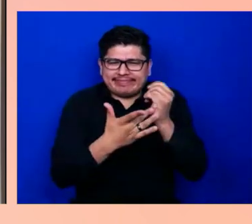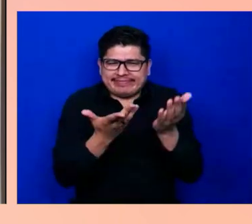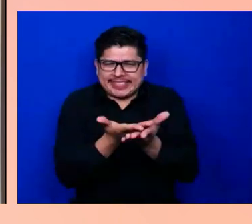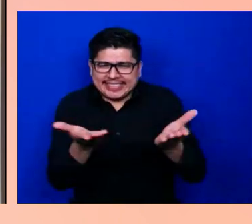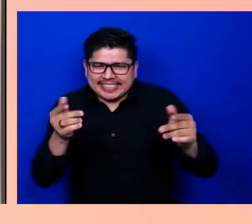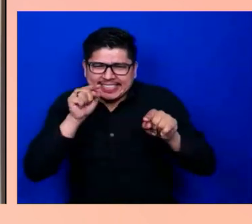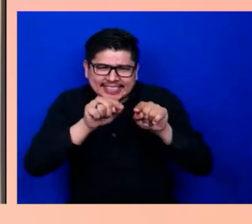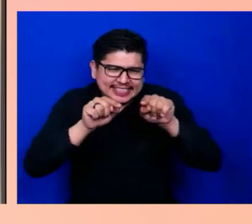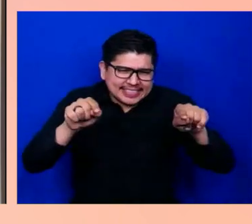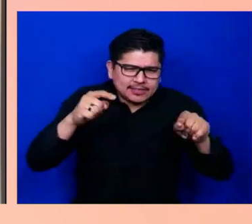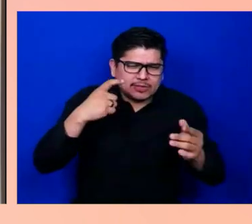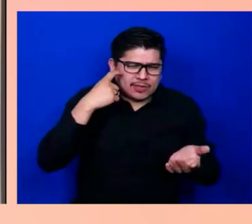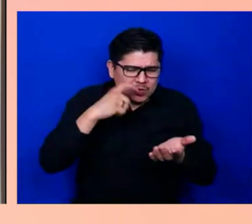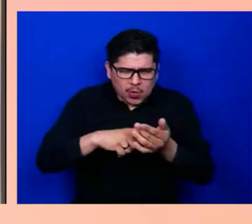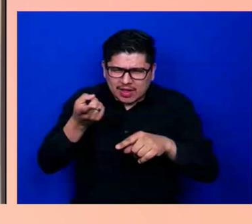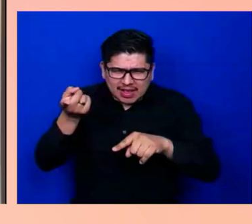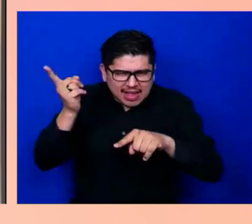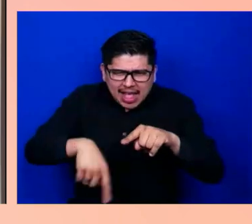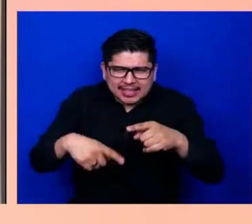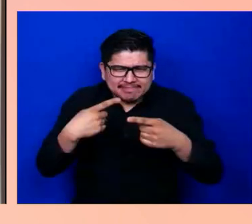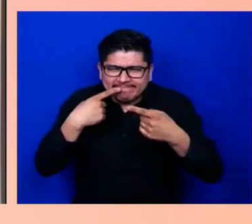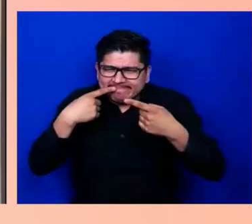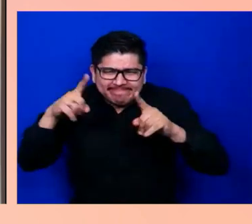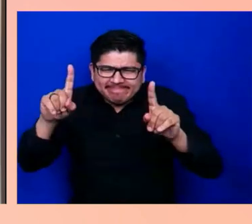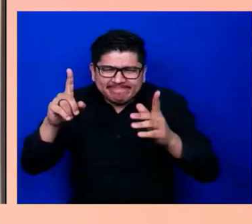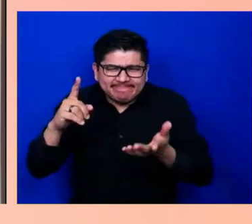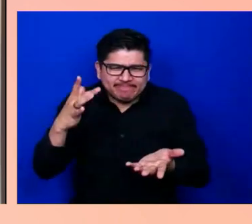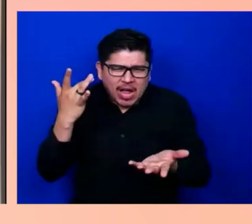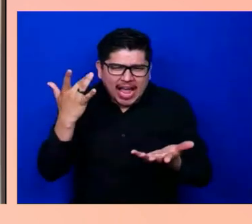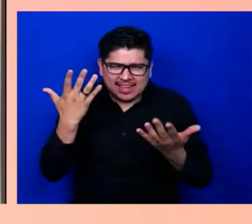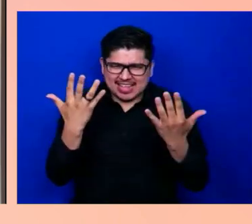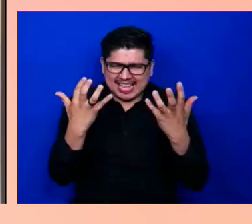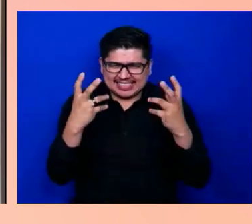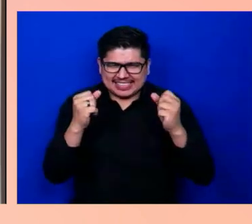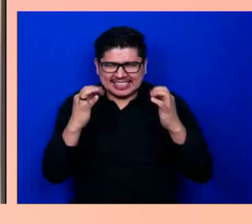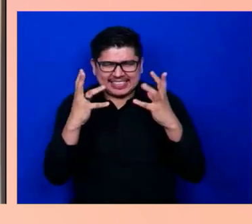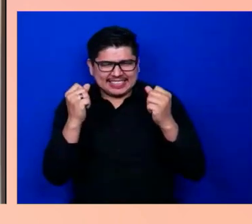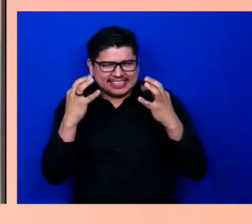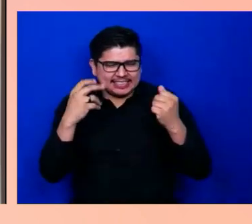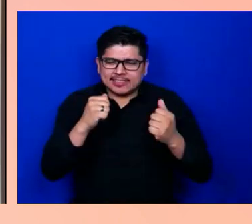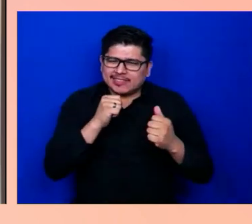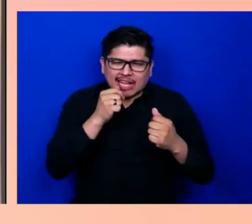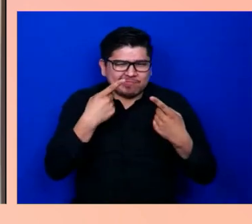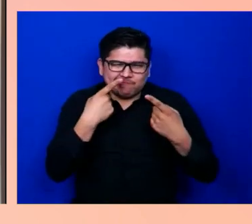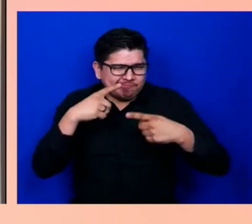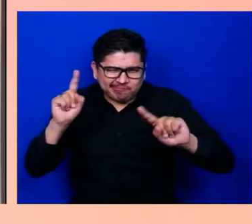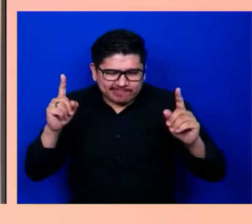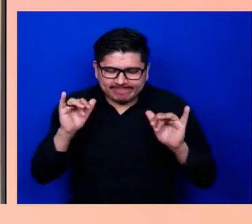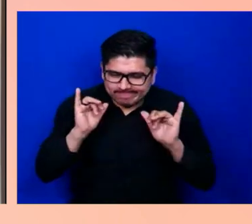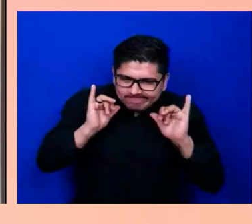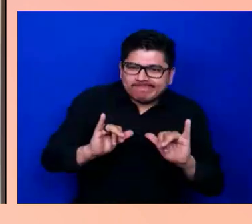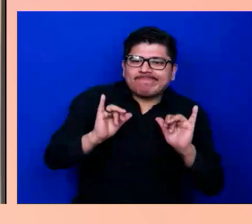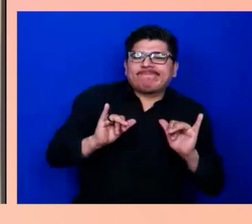effectively because their hands don't work well. To then try to pick up a piece of technology and use